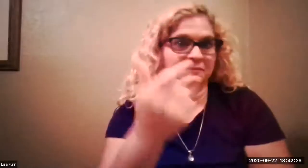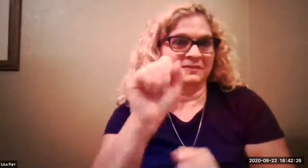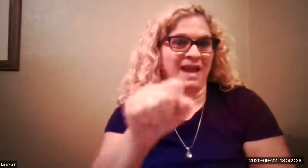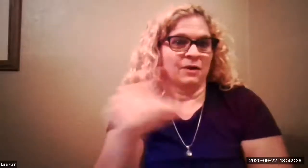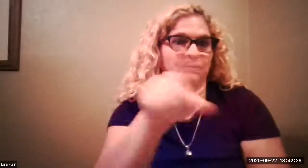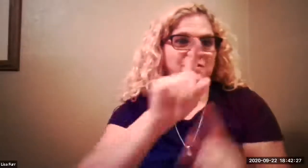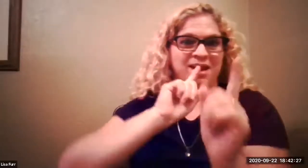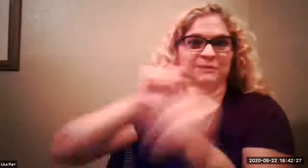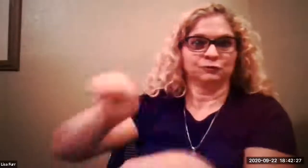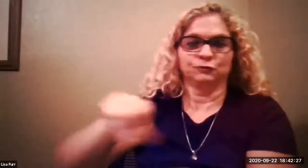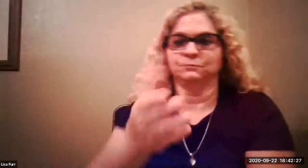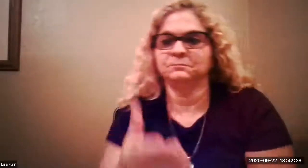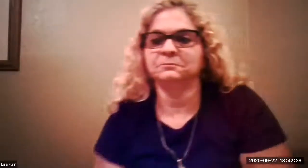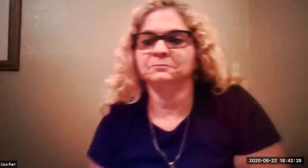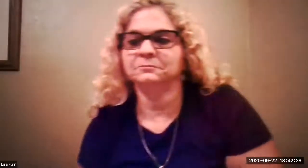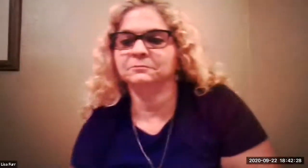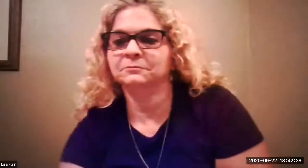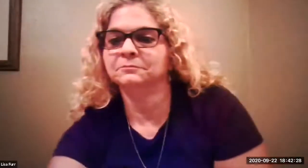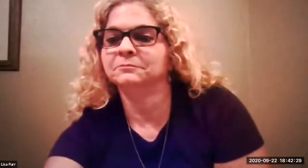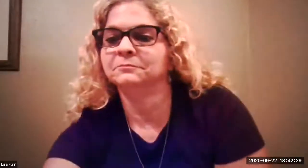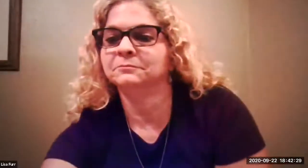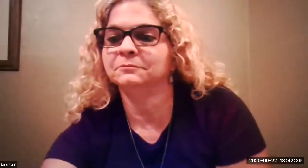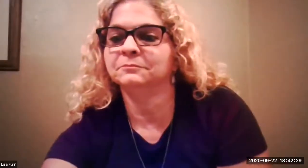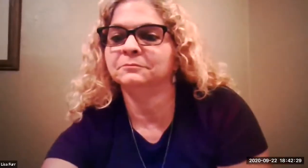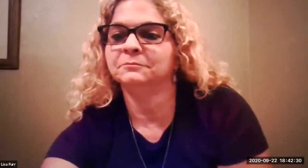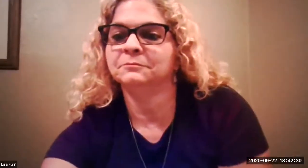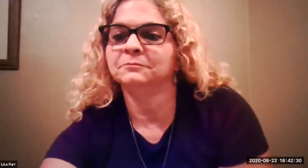can be